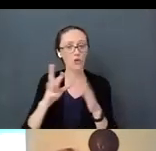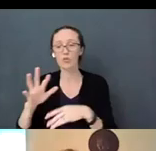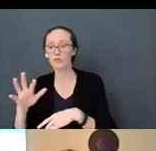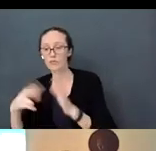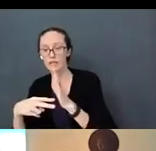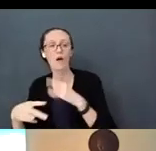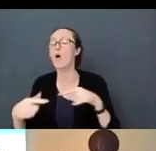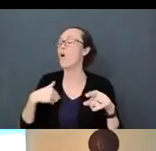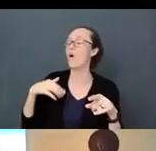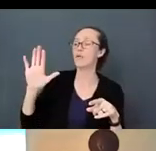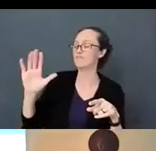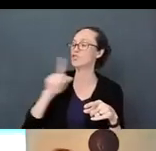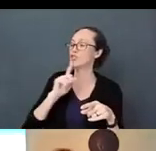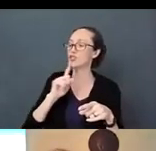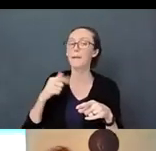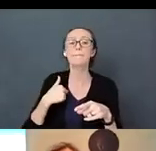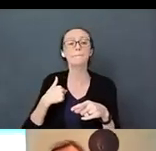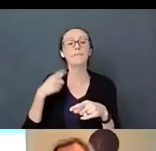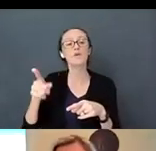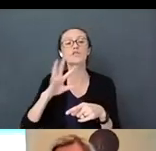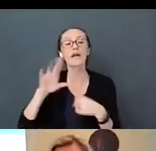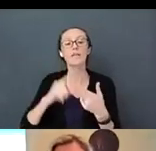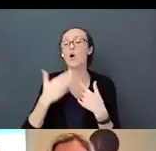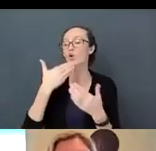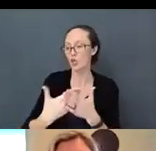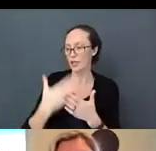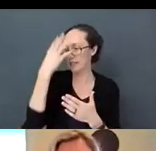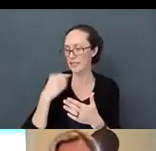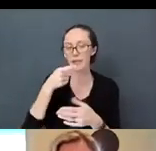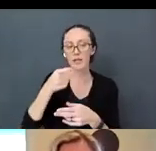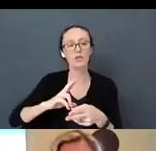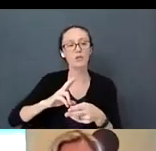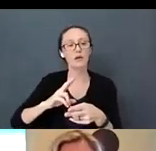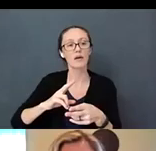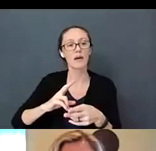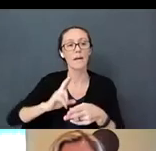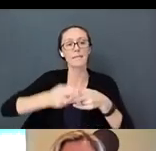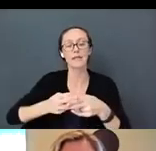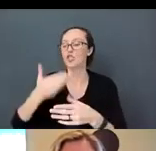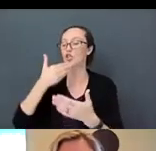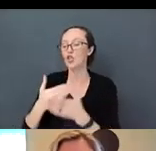Julia: You were talking about good sleep and then you mentioned good fat. That opinion of